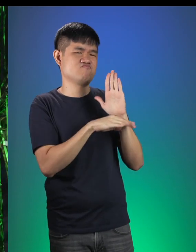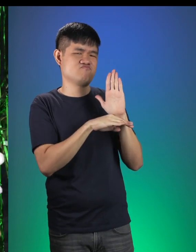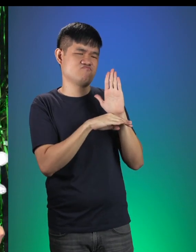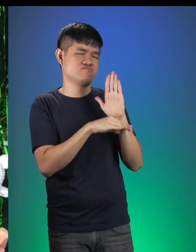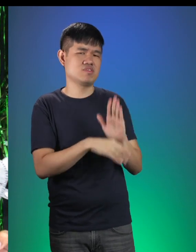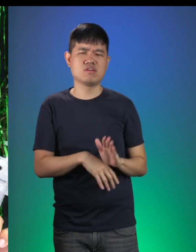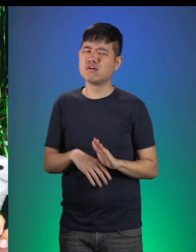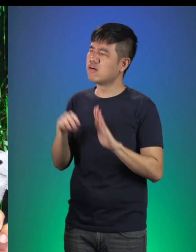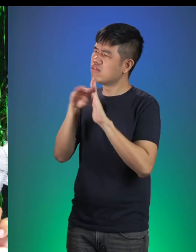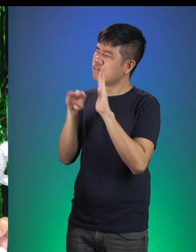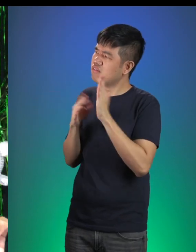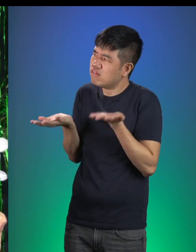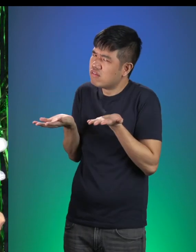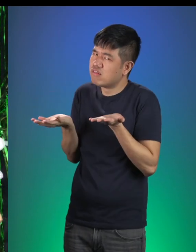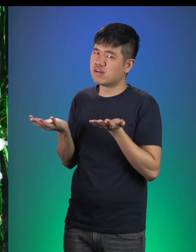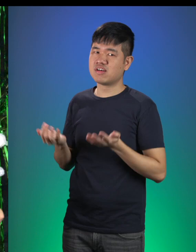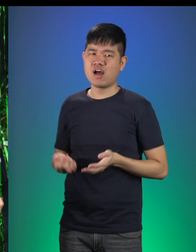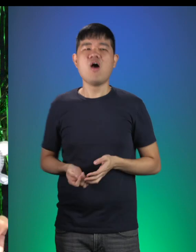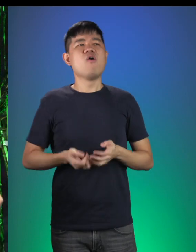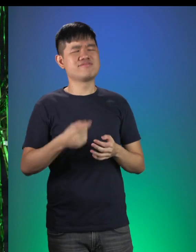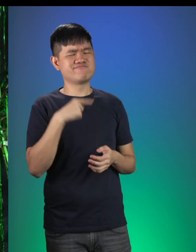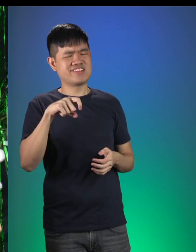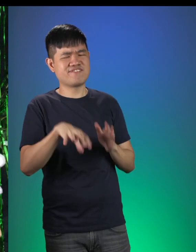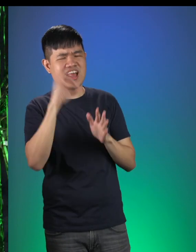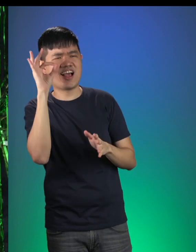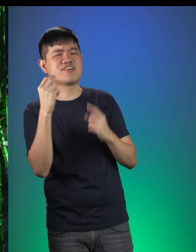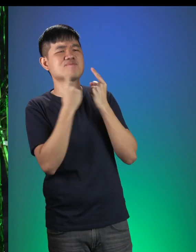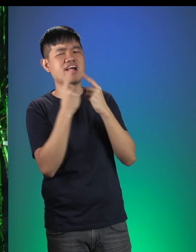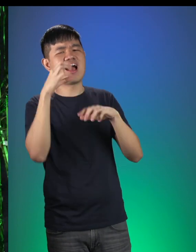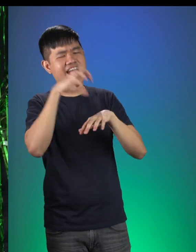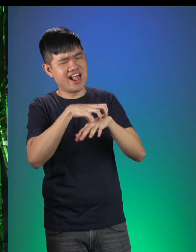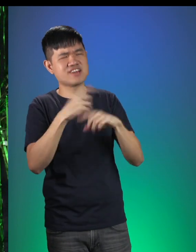Mouse 1: Well what are they? Little Red: I need to find A Birthday Cake and A Birthday Present!